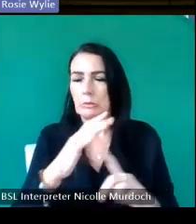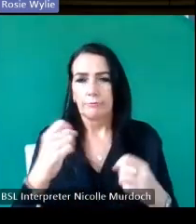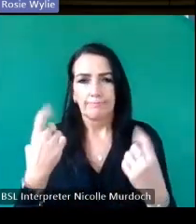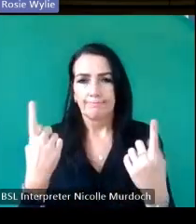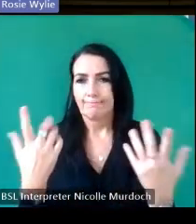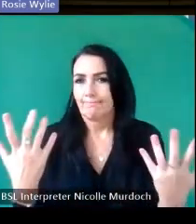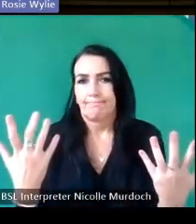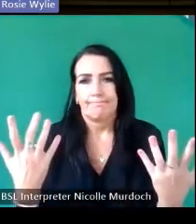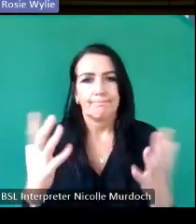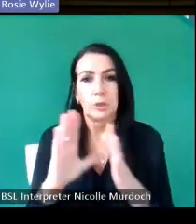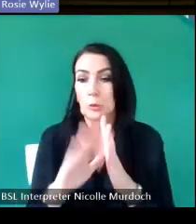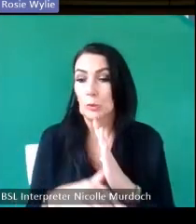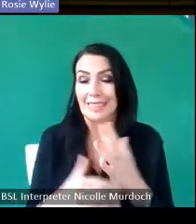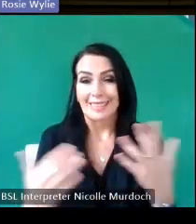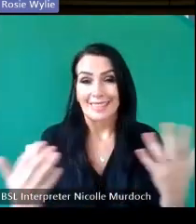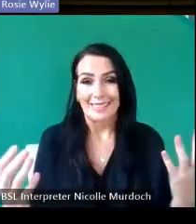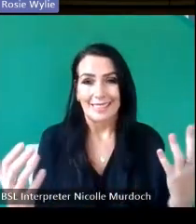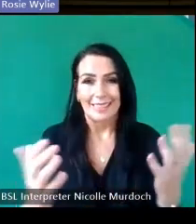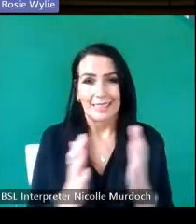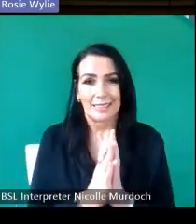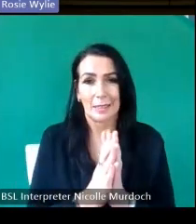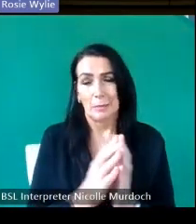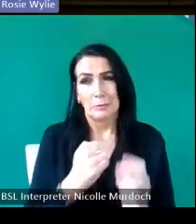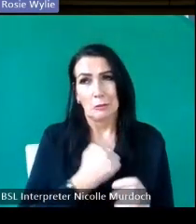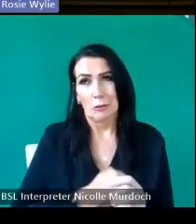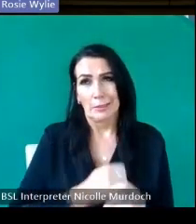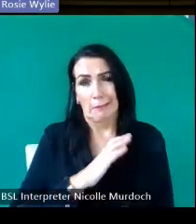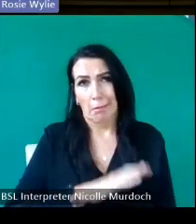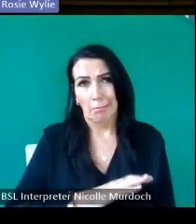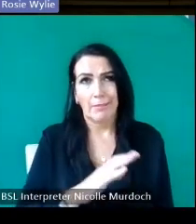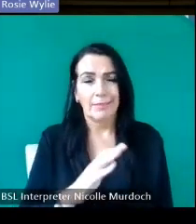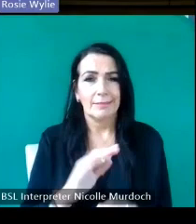future press here to get all these to appear I do apologize animations that i' had forgotten about